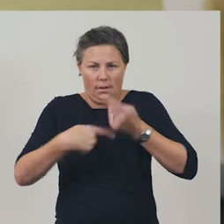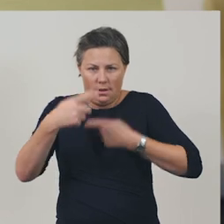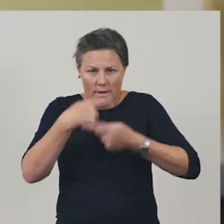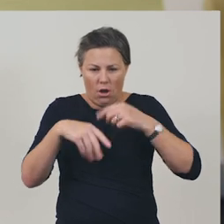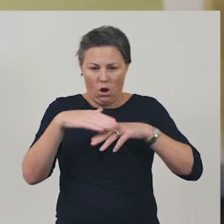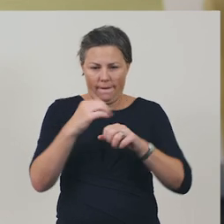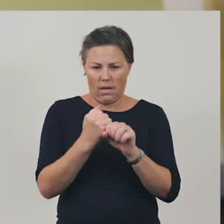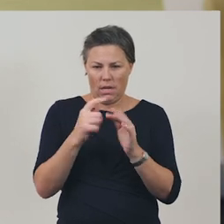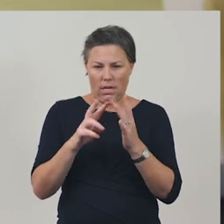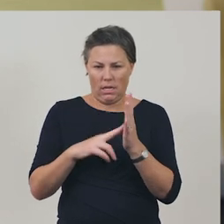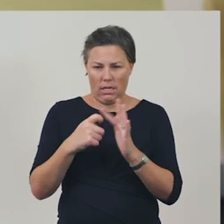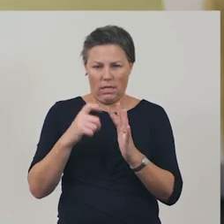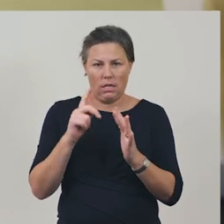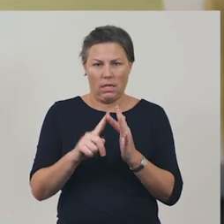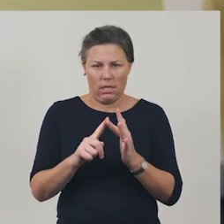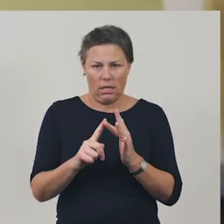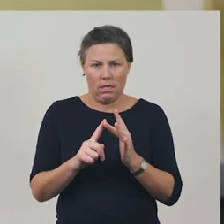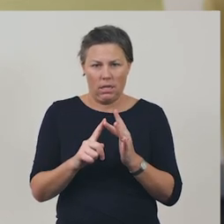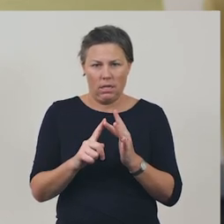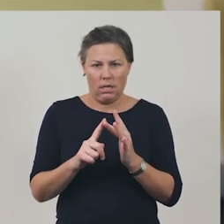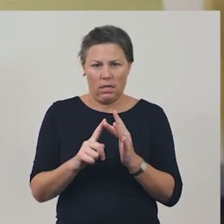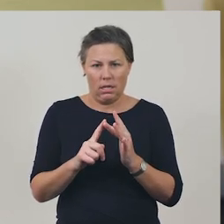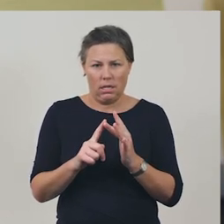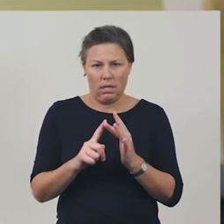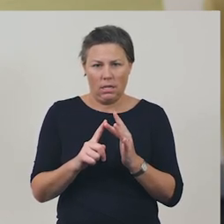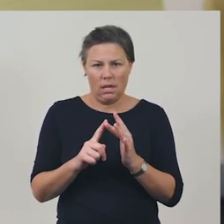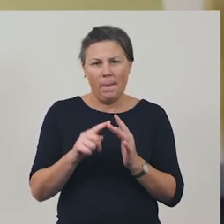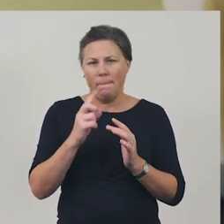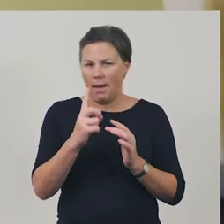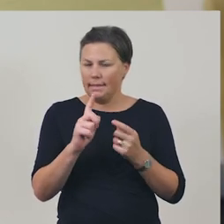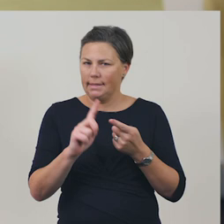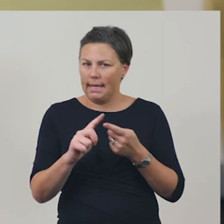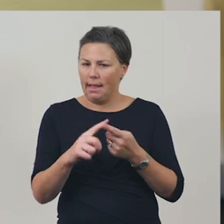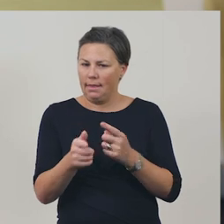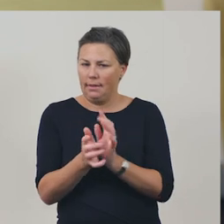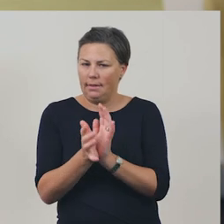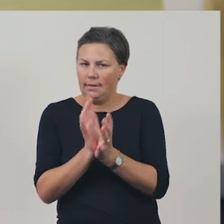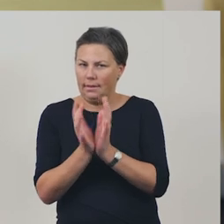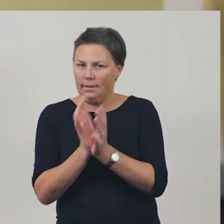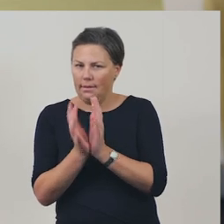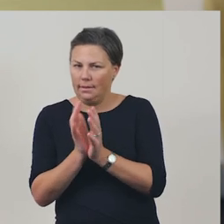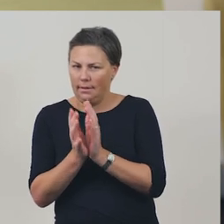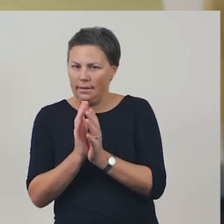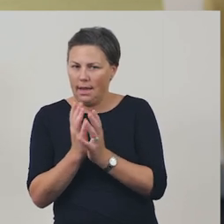So how do I know this website is designed to be persuasive and make me want to buy a product?